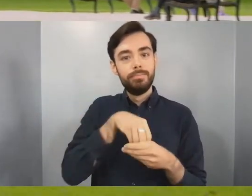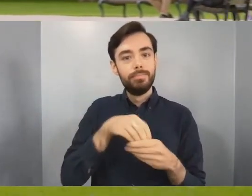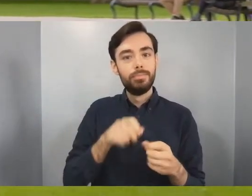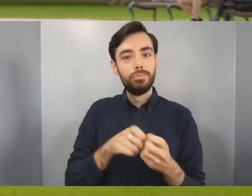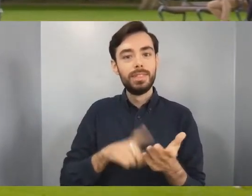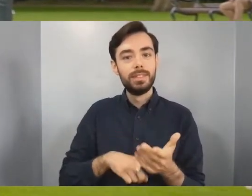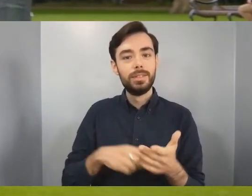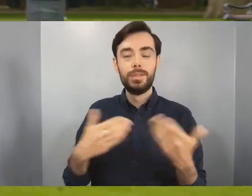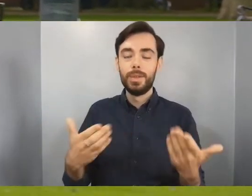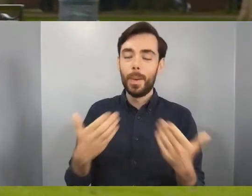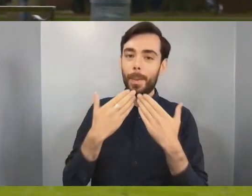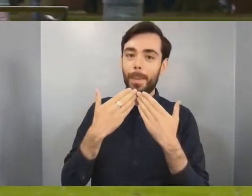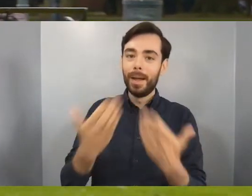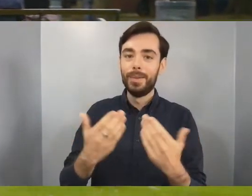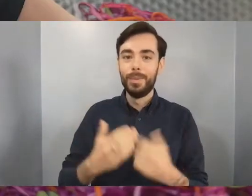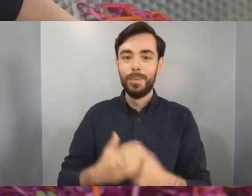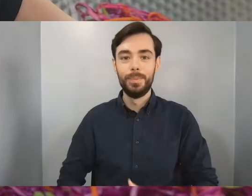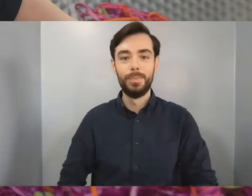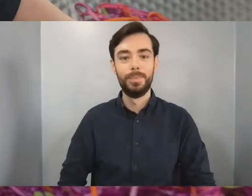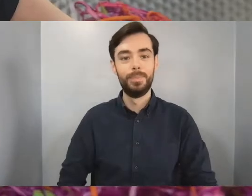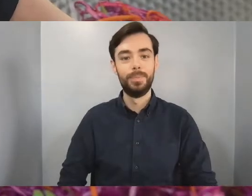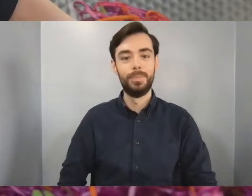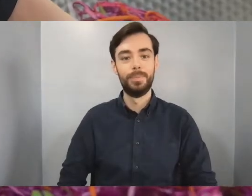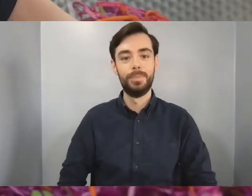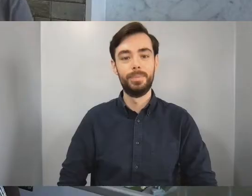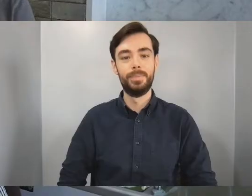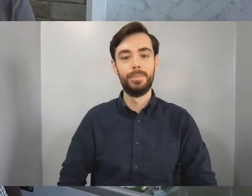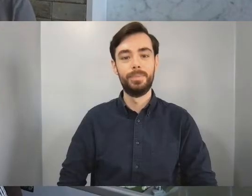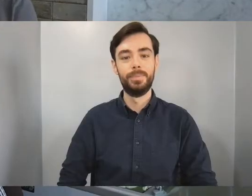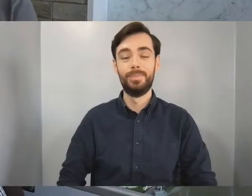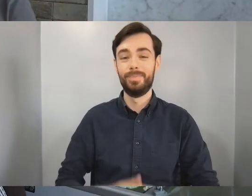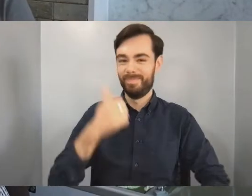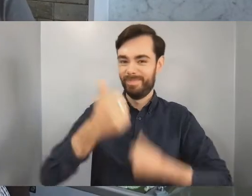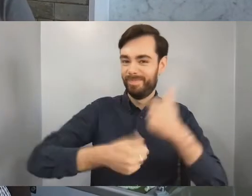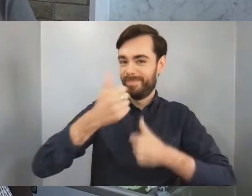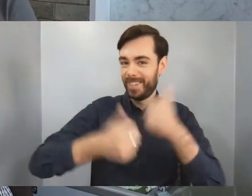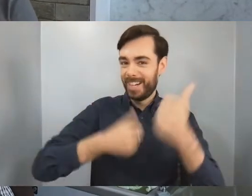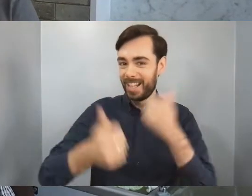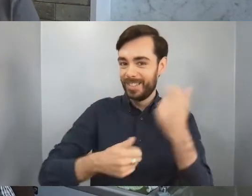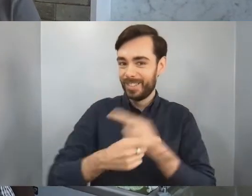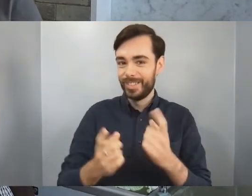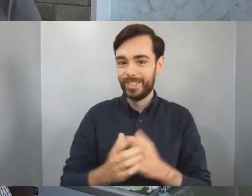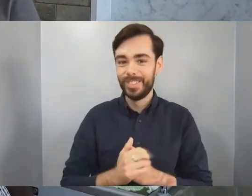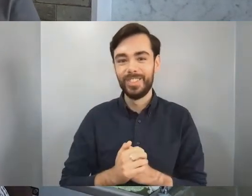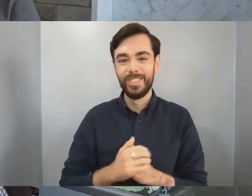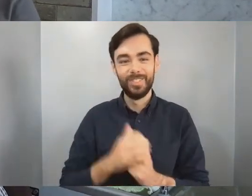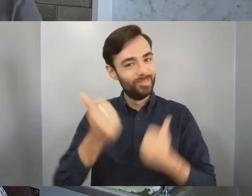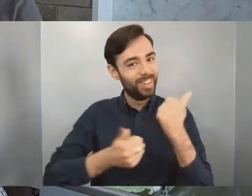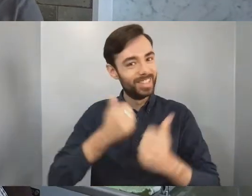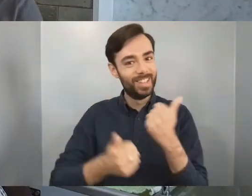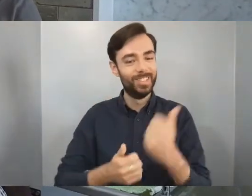Congratulations Class of 2021. Congratulations! And we hope to see you soon!